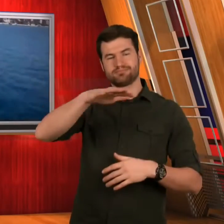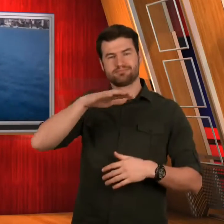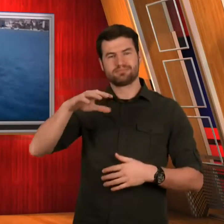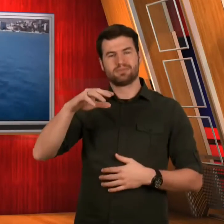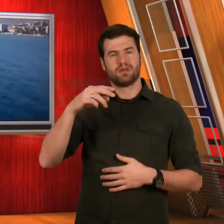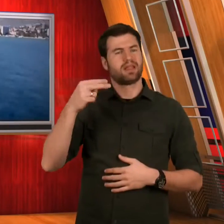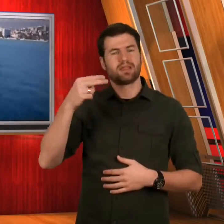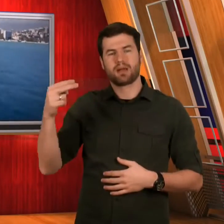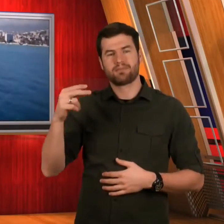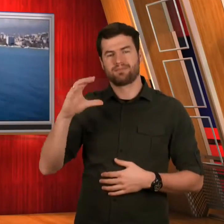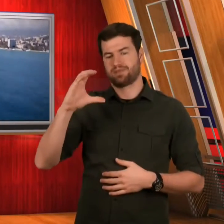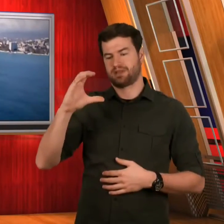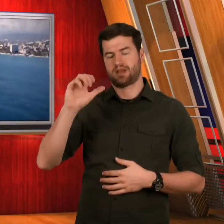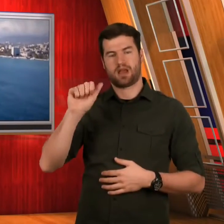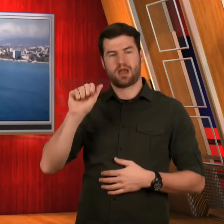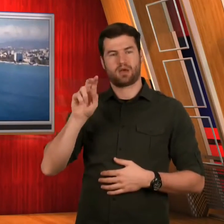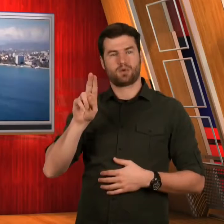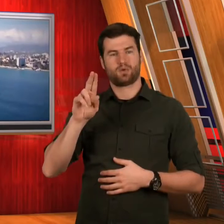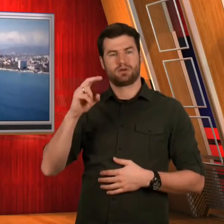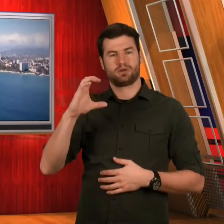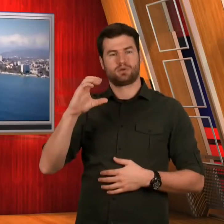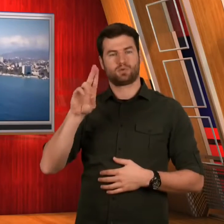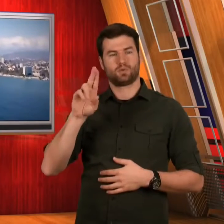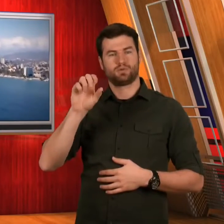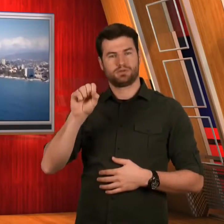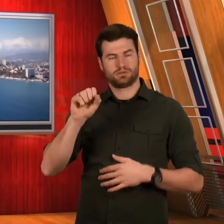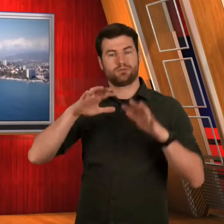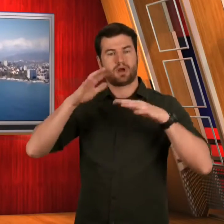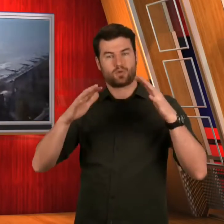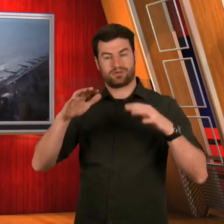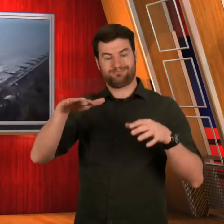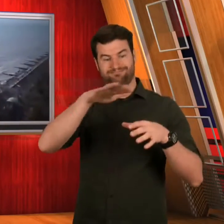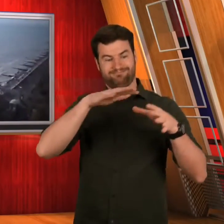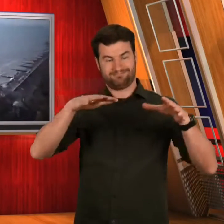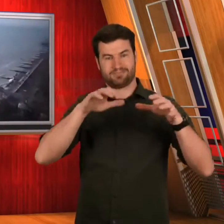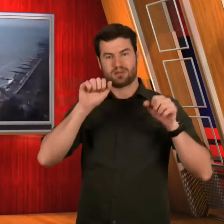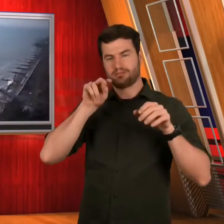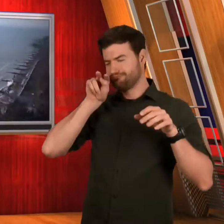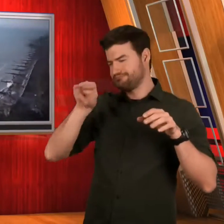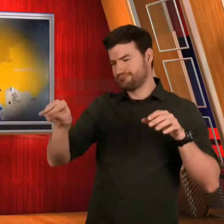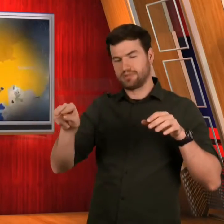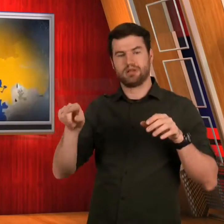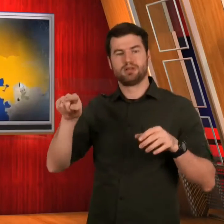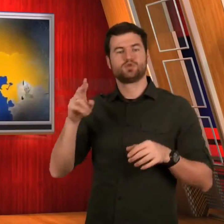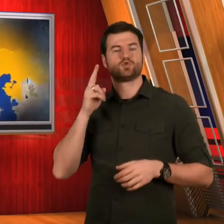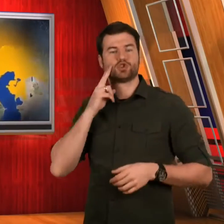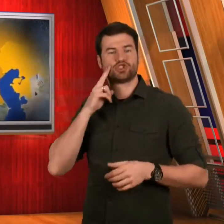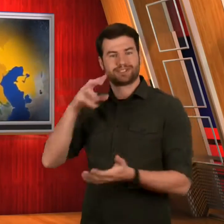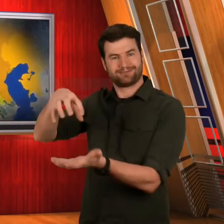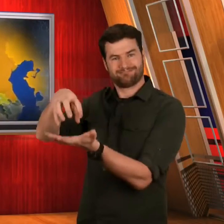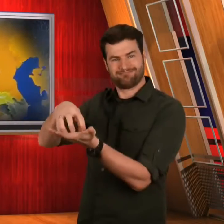Sure, the Caucus Mountains overlooking Sochi